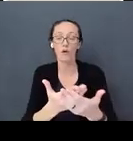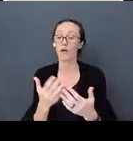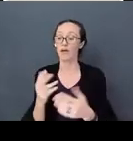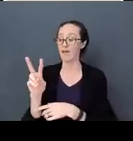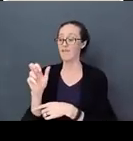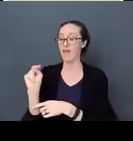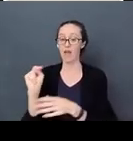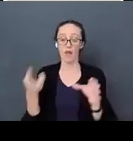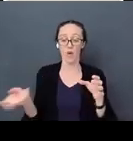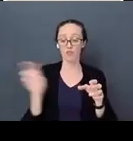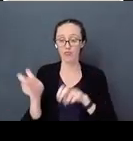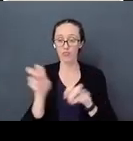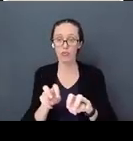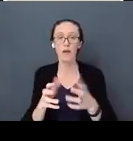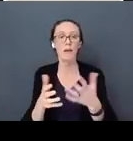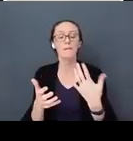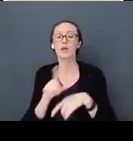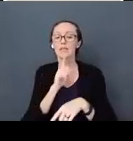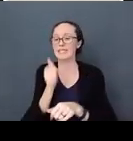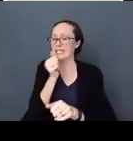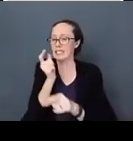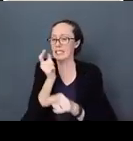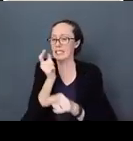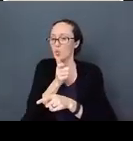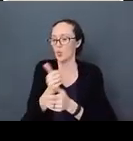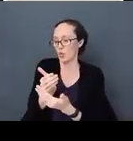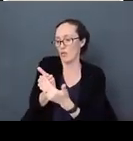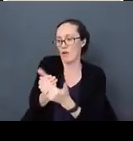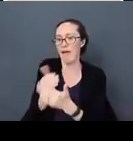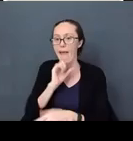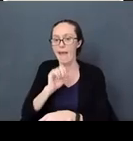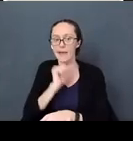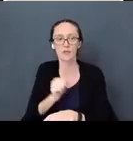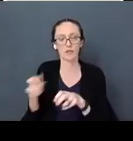her sister would sit next to her because they were good friends. And she would say "where are we